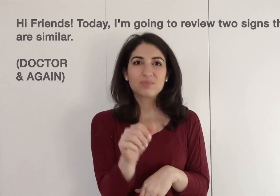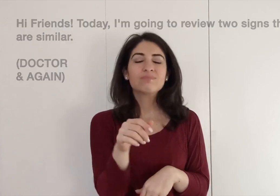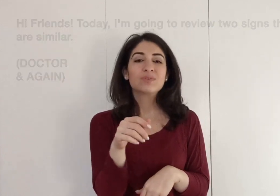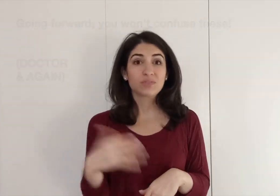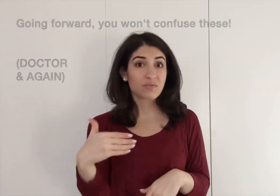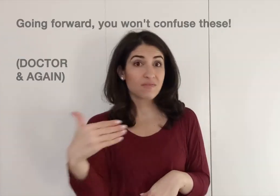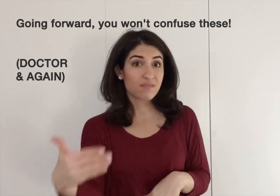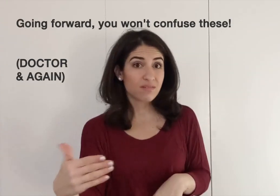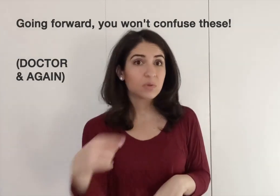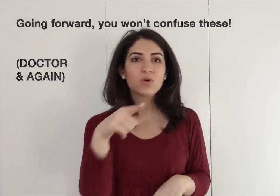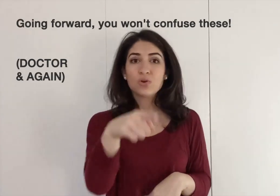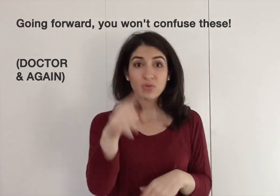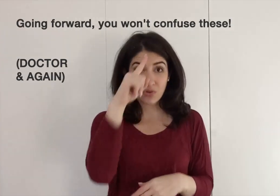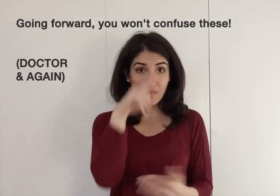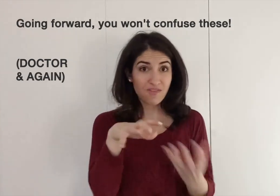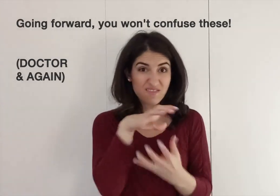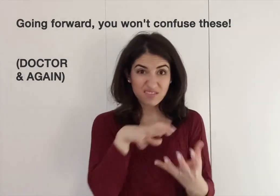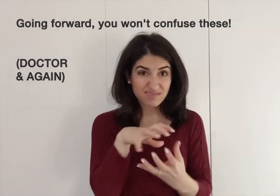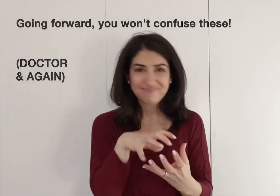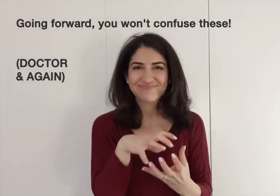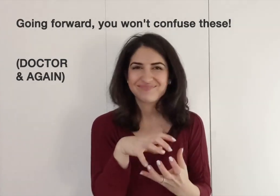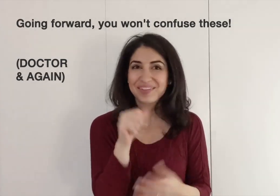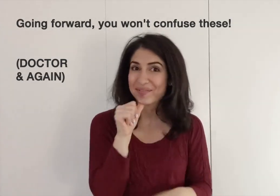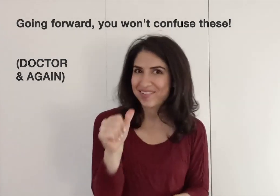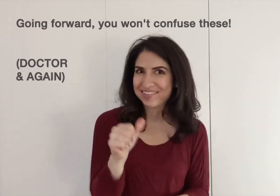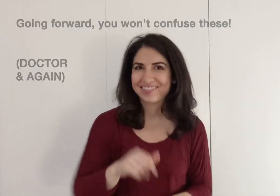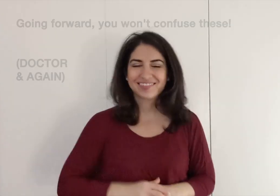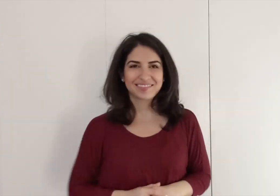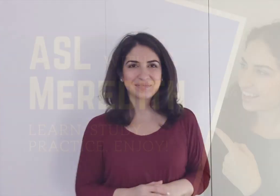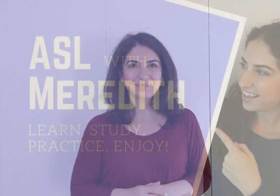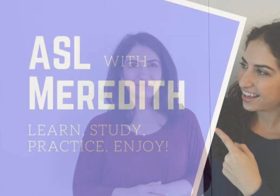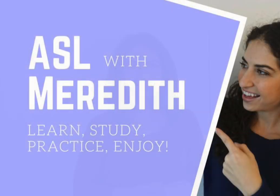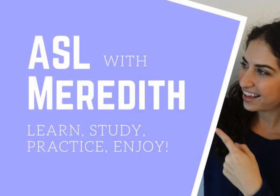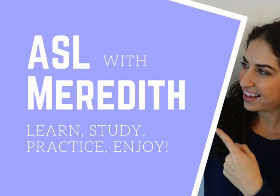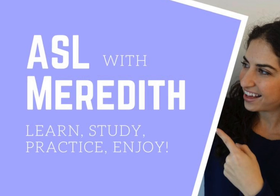Going forward, you won't confuse these.